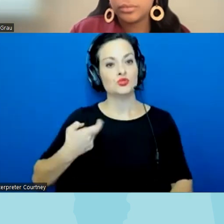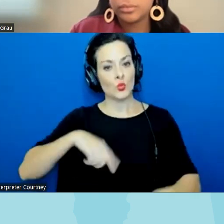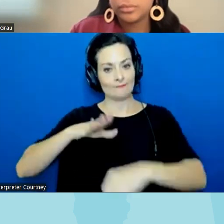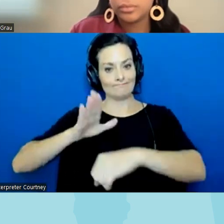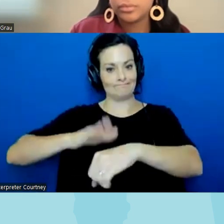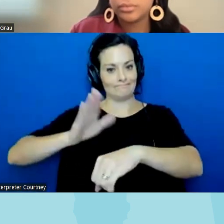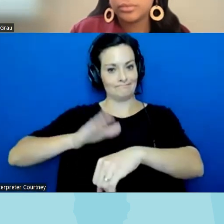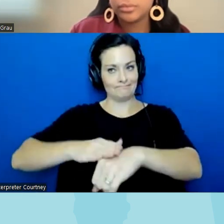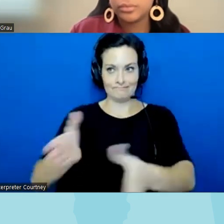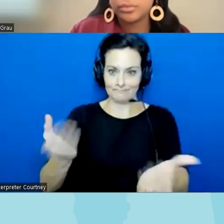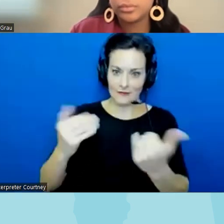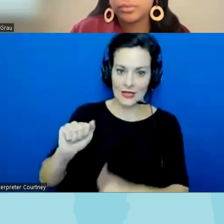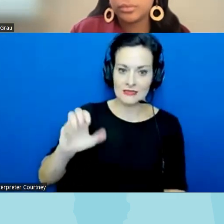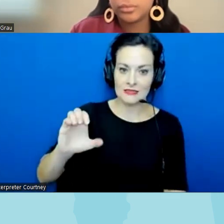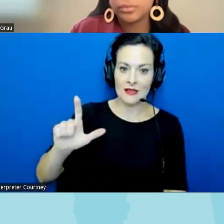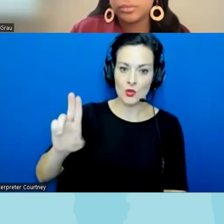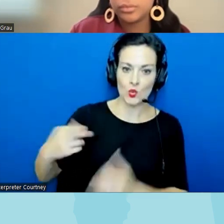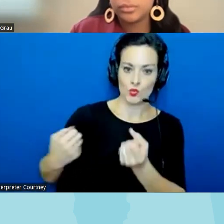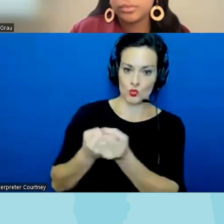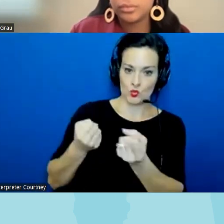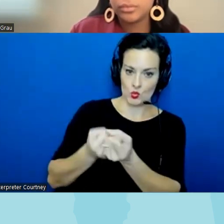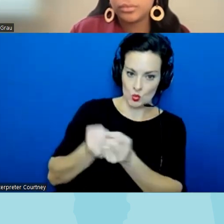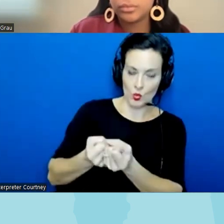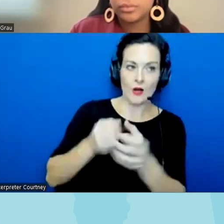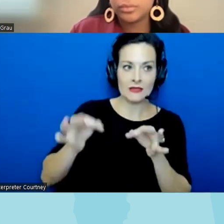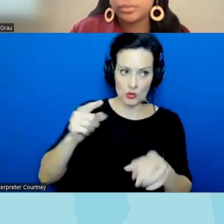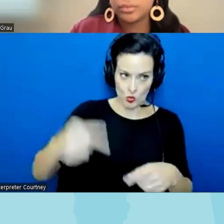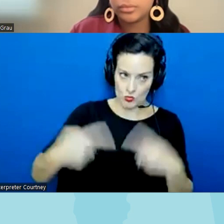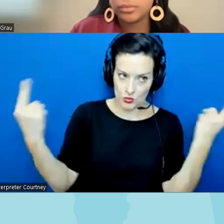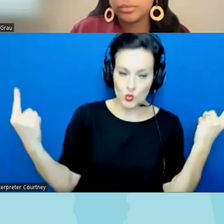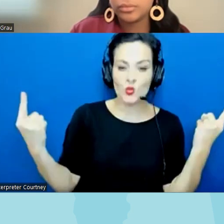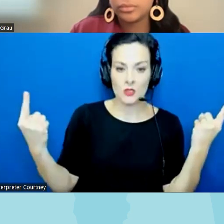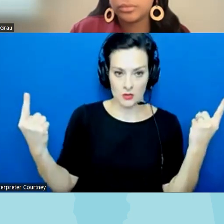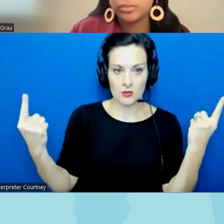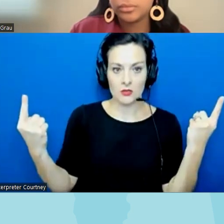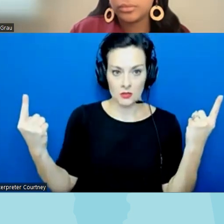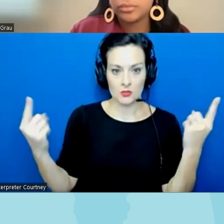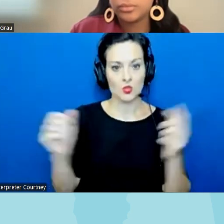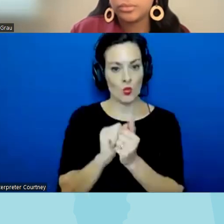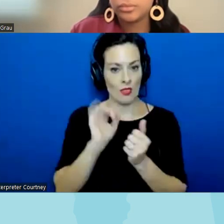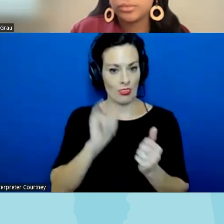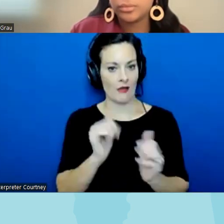ACLU supporters to testify in opposition to to this really harmful and dangerous piece of